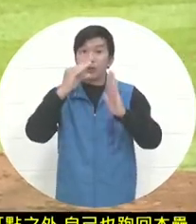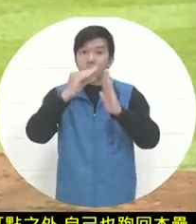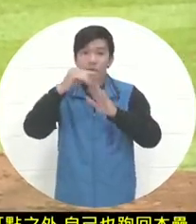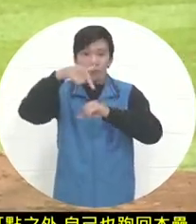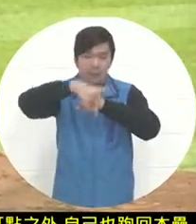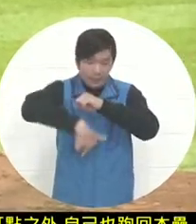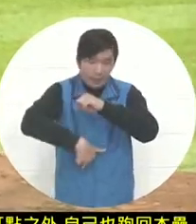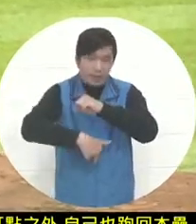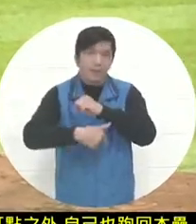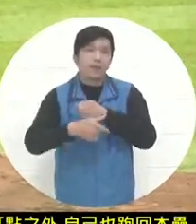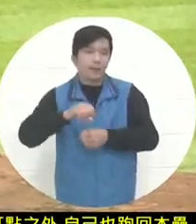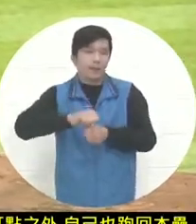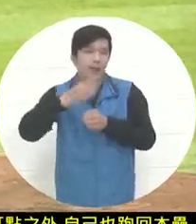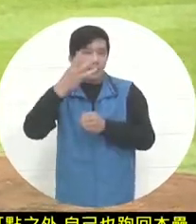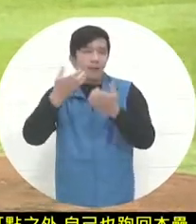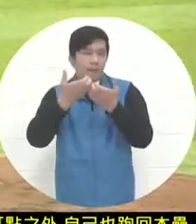. The score is up. With a gap of 10:0